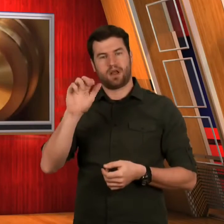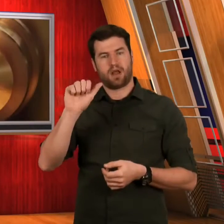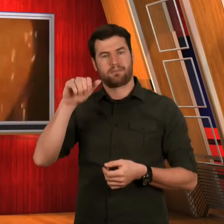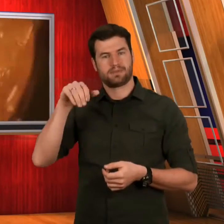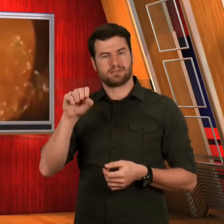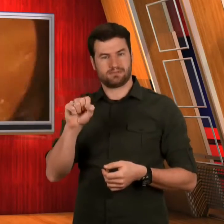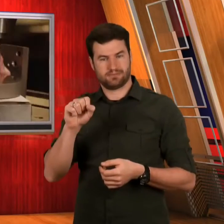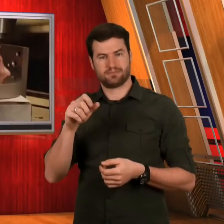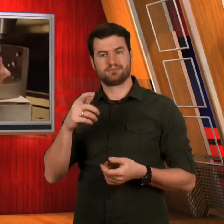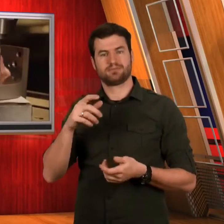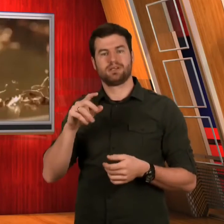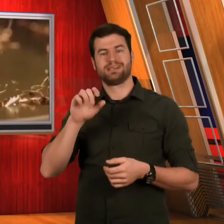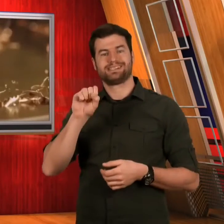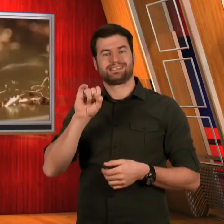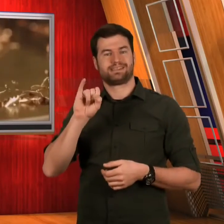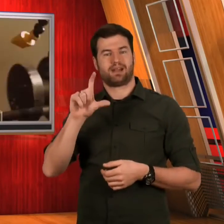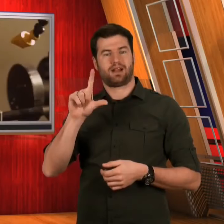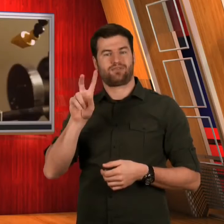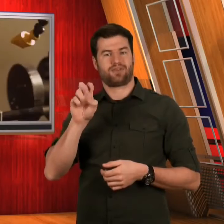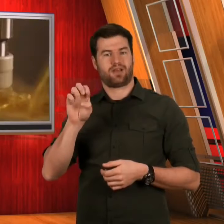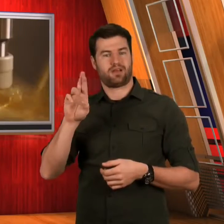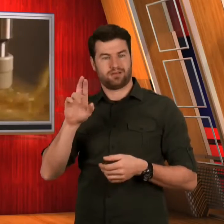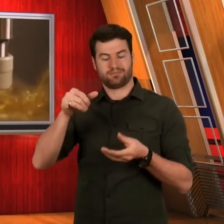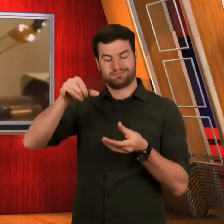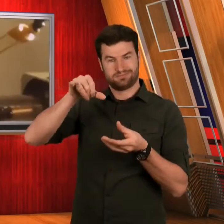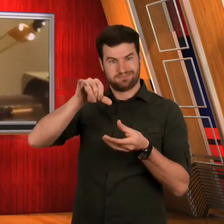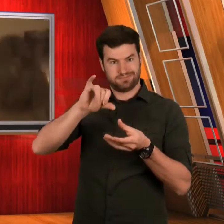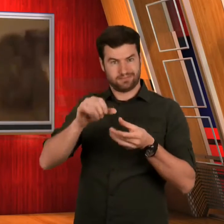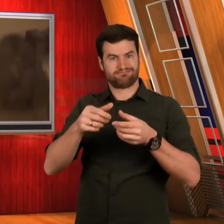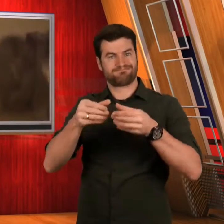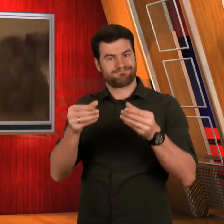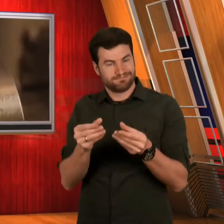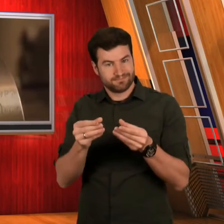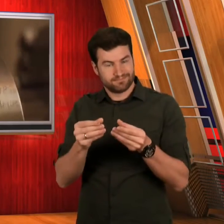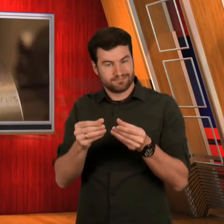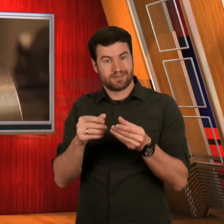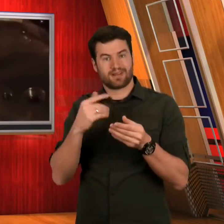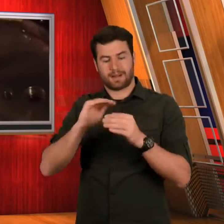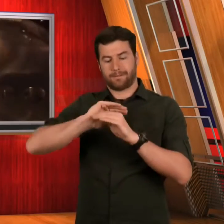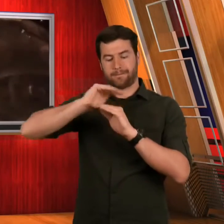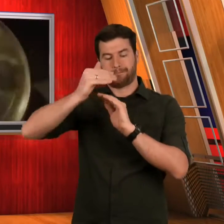516 grams of silver